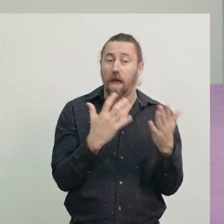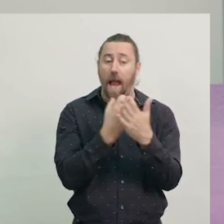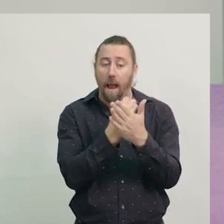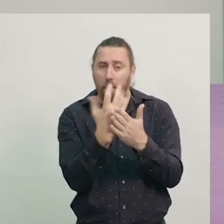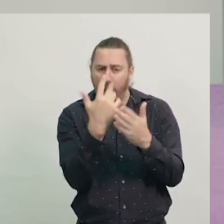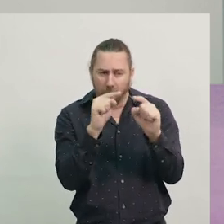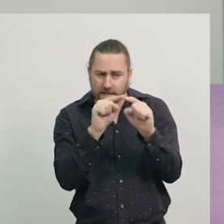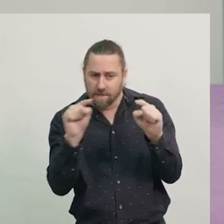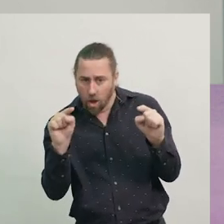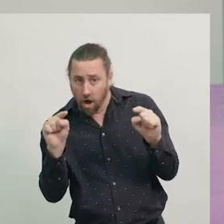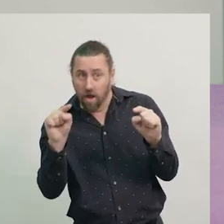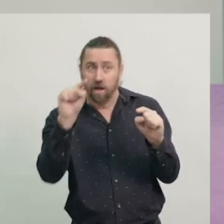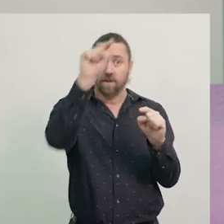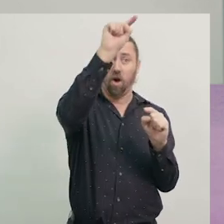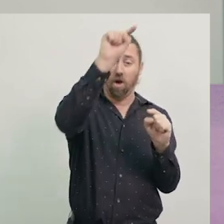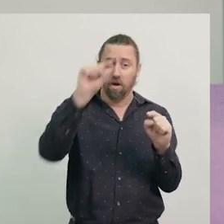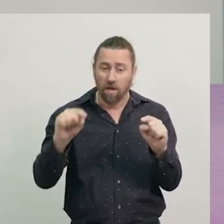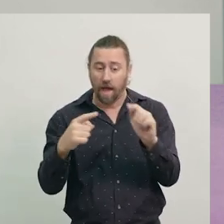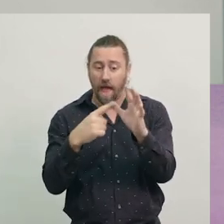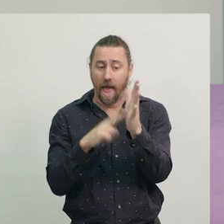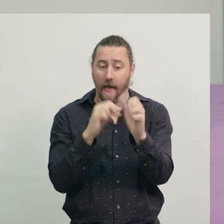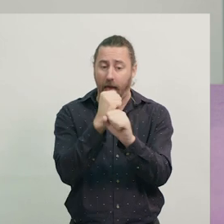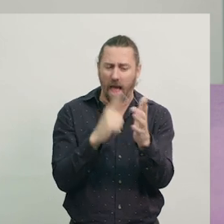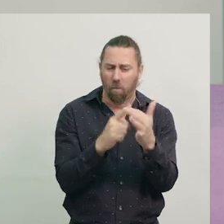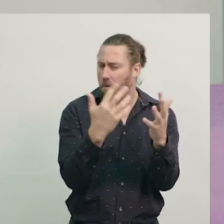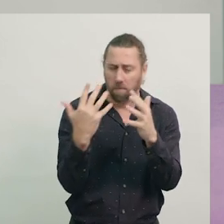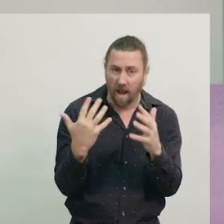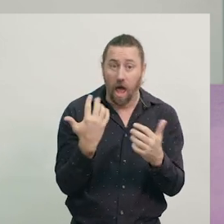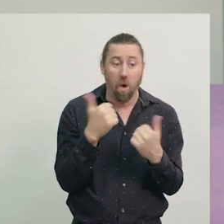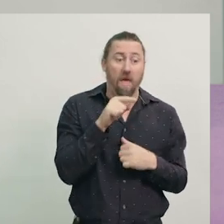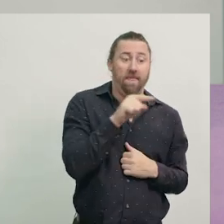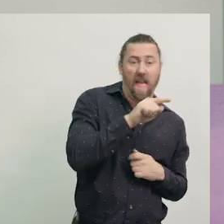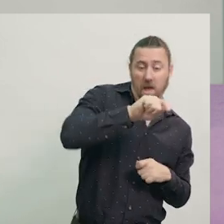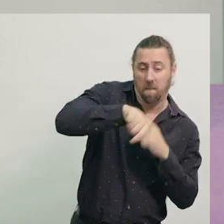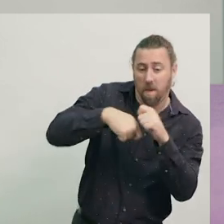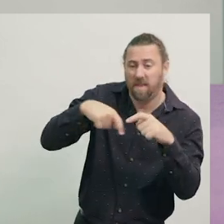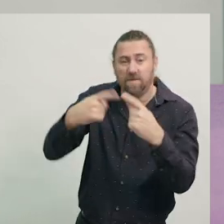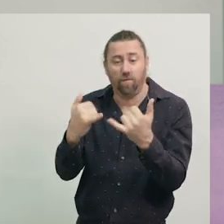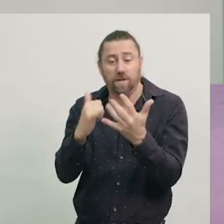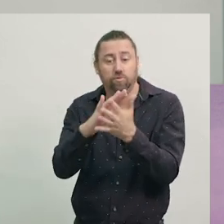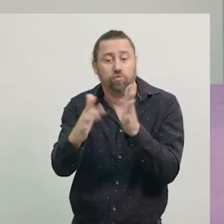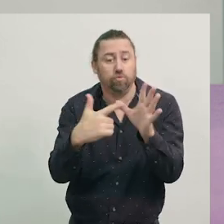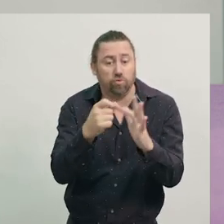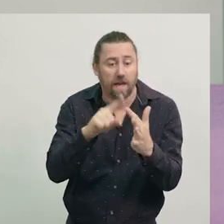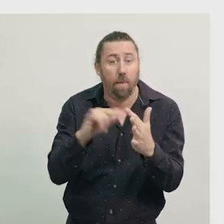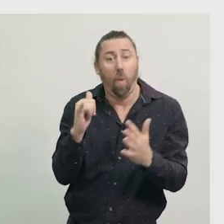and the number and size of angles. We can use the properties of shapes, to create other shapes, or solve tangrams.